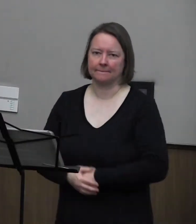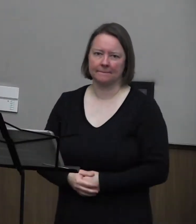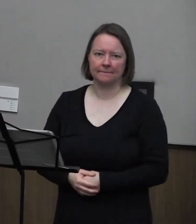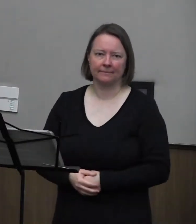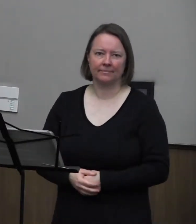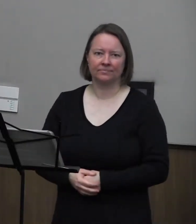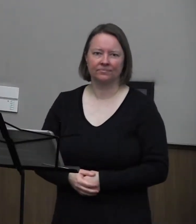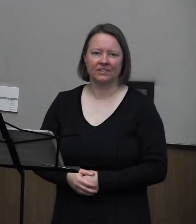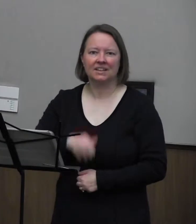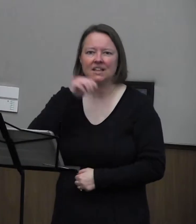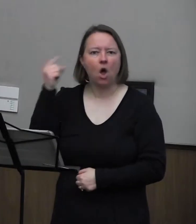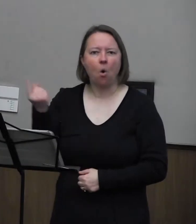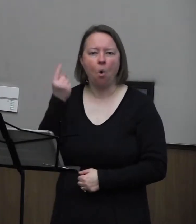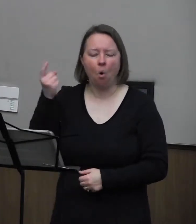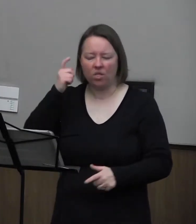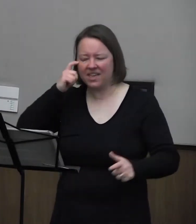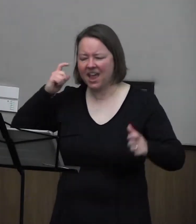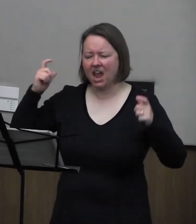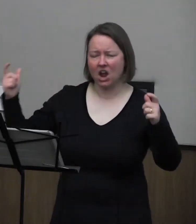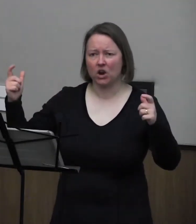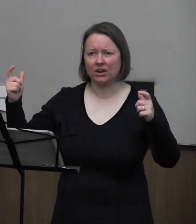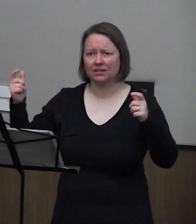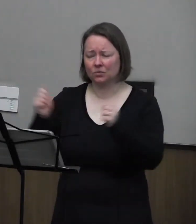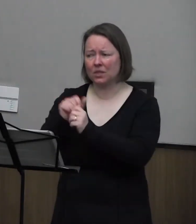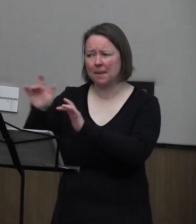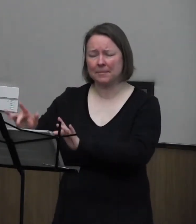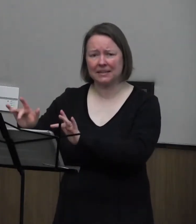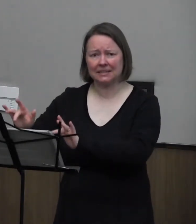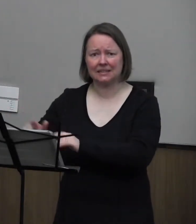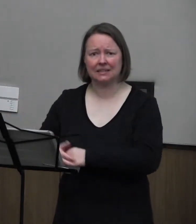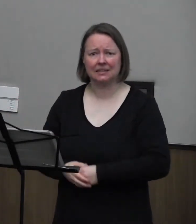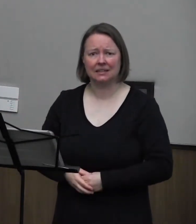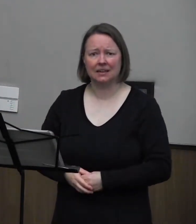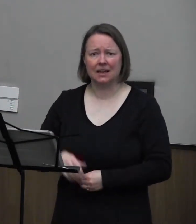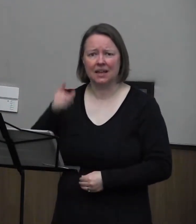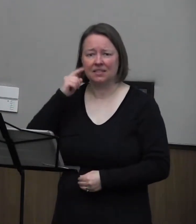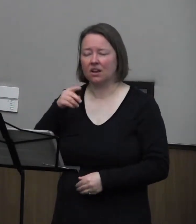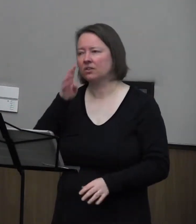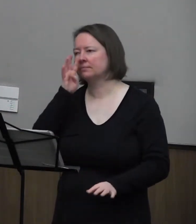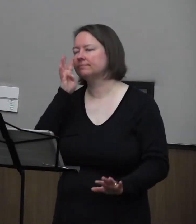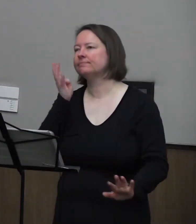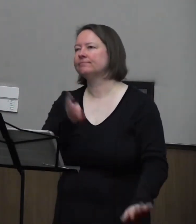There is not only arrogance in pity, there is passivity.